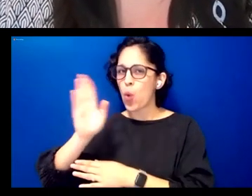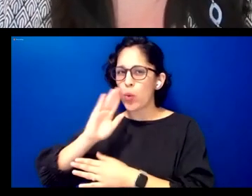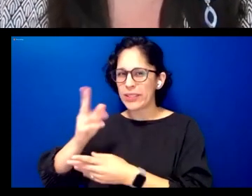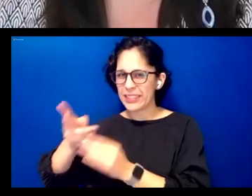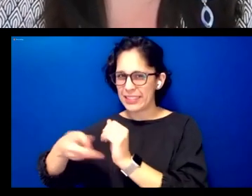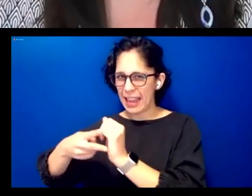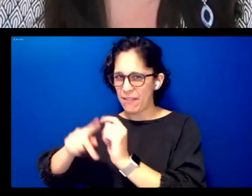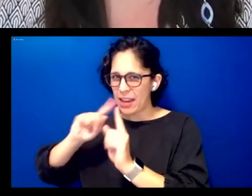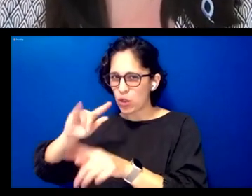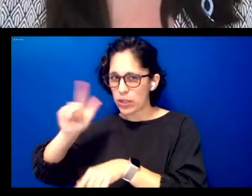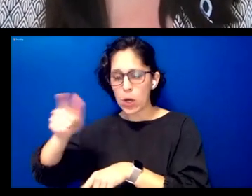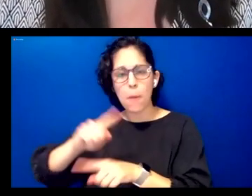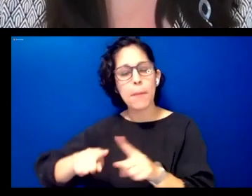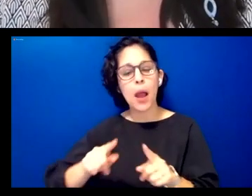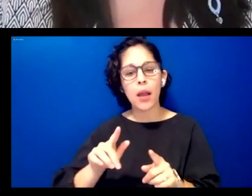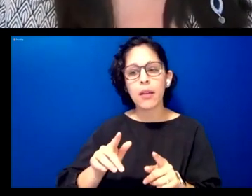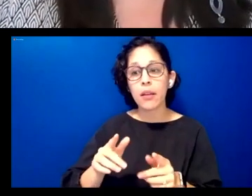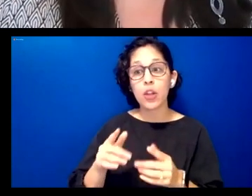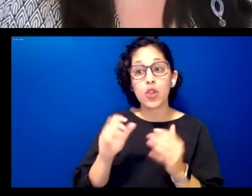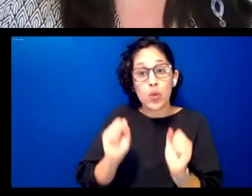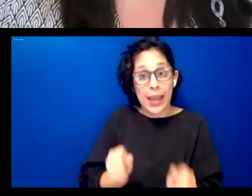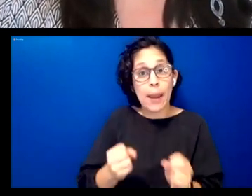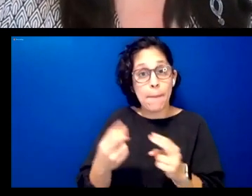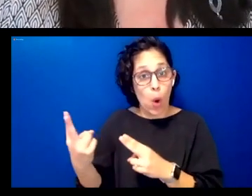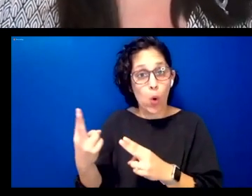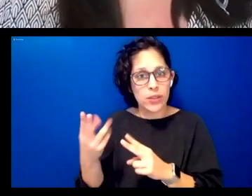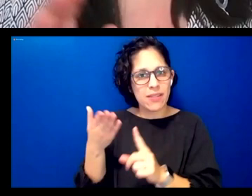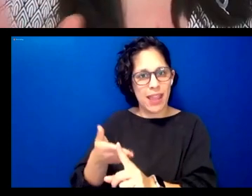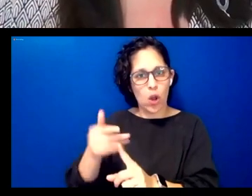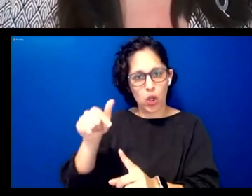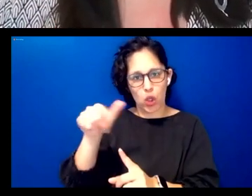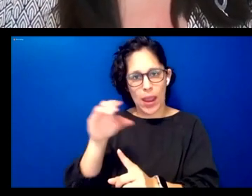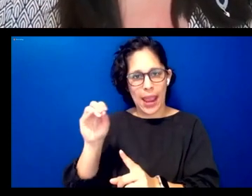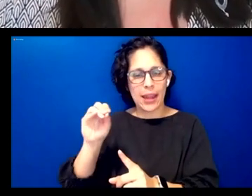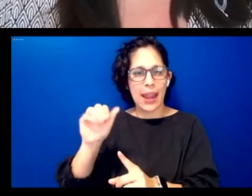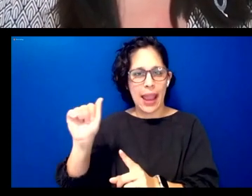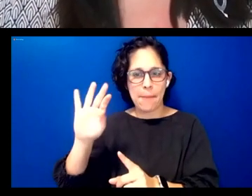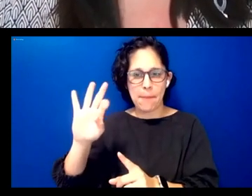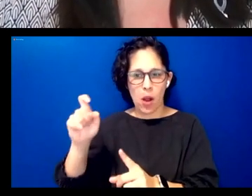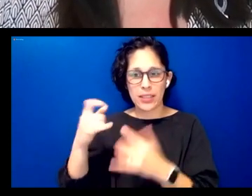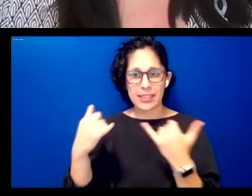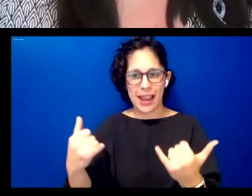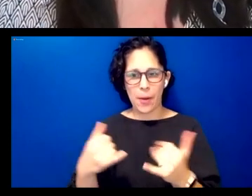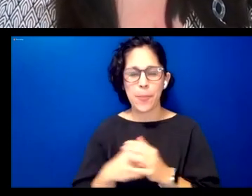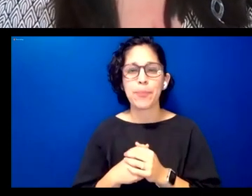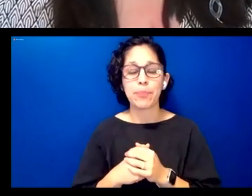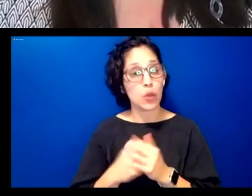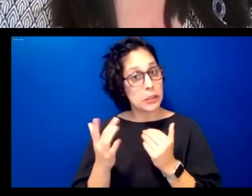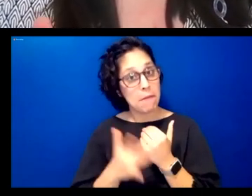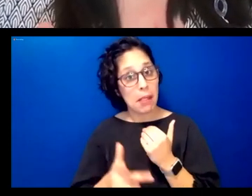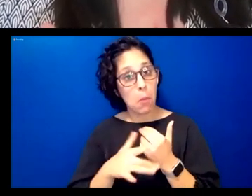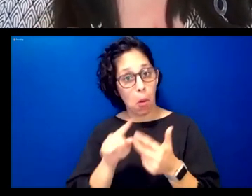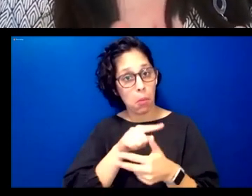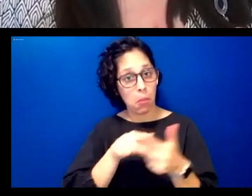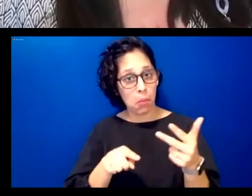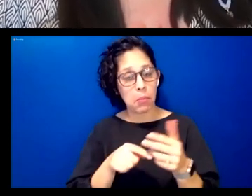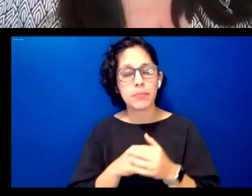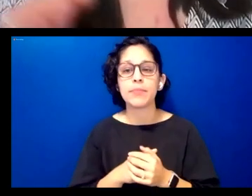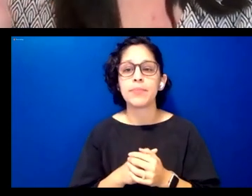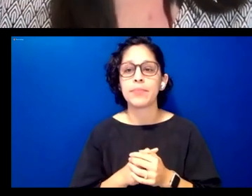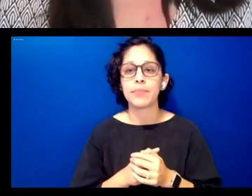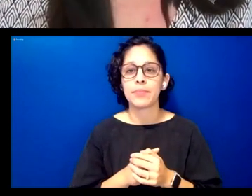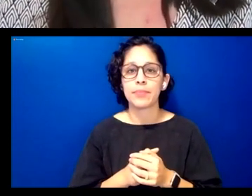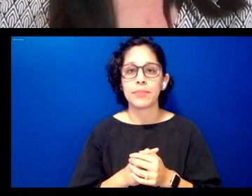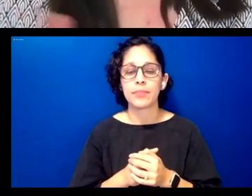the q a box now and so that's all available for you now what we'll do is we're going to